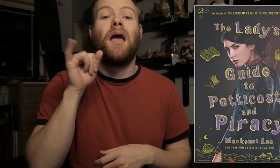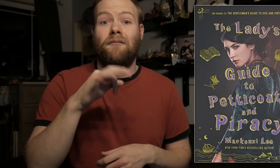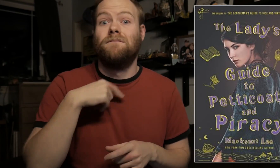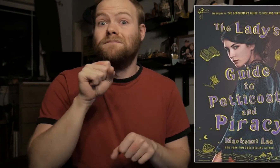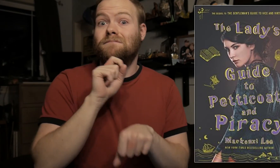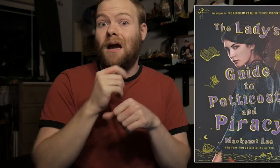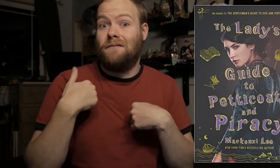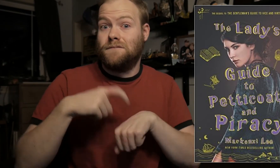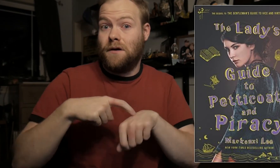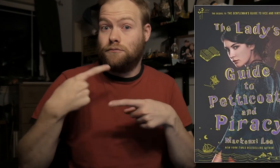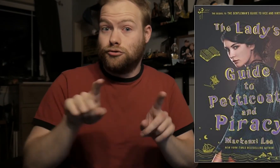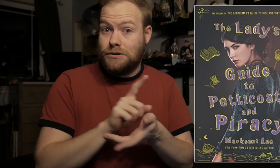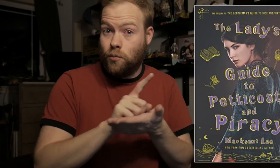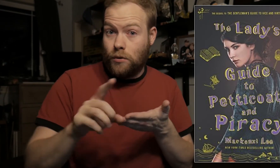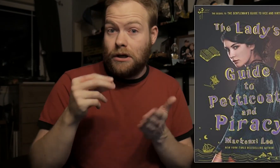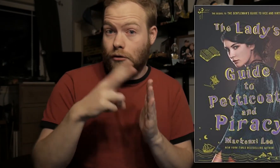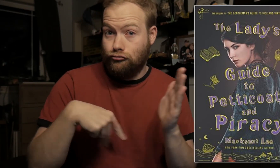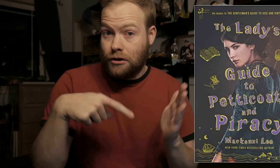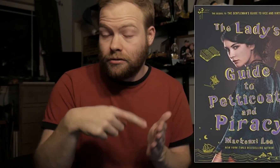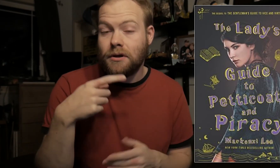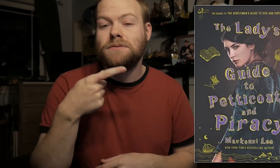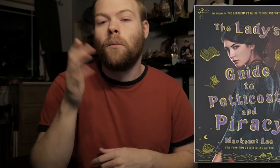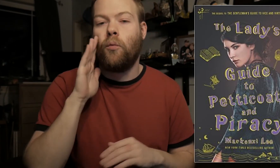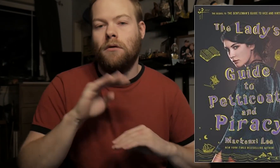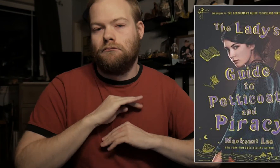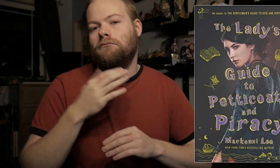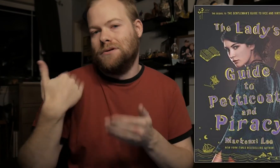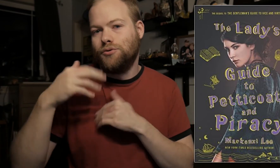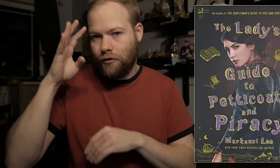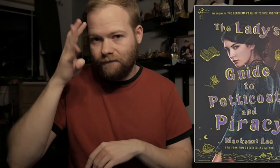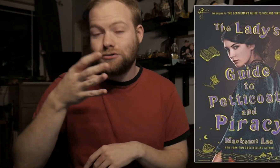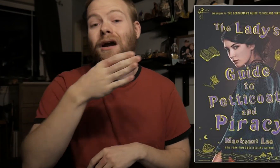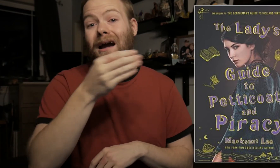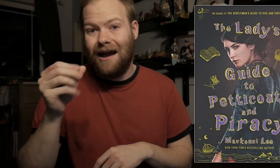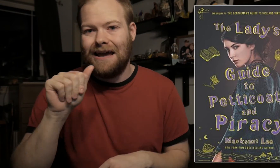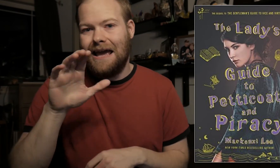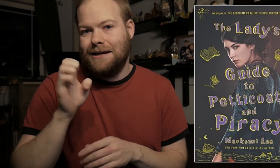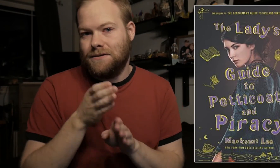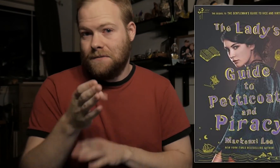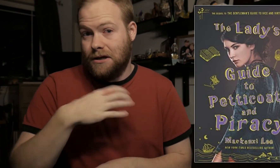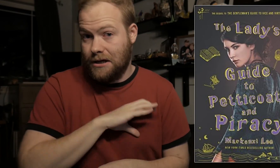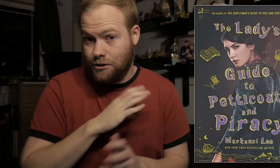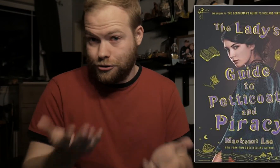If I have time during the week and read this, it’ll hit Historical Fiction and an Ace Main Character.